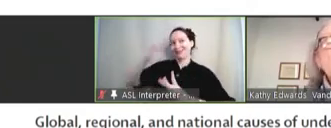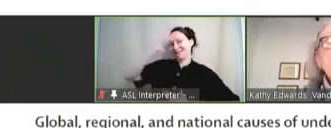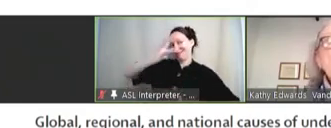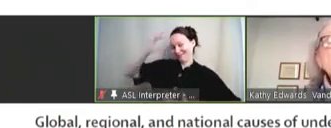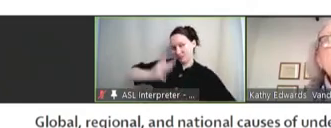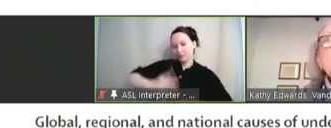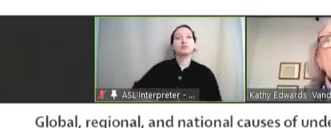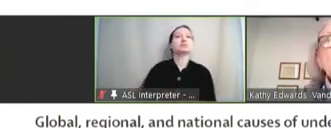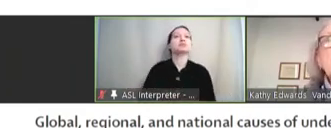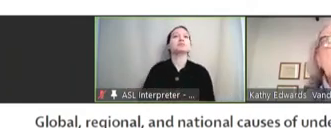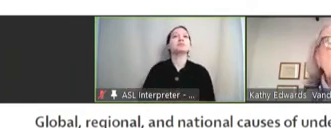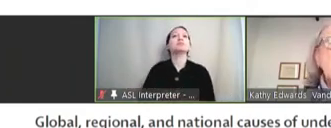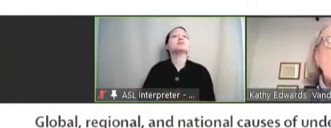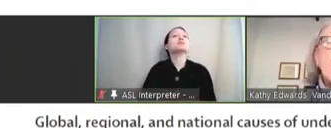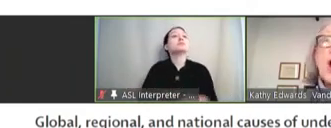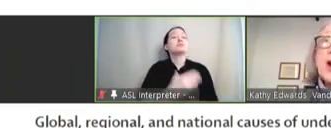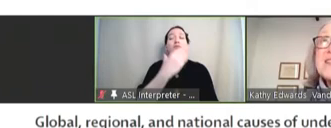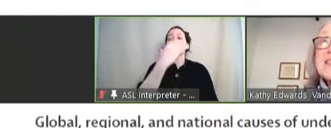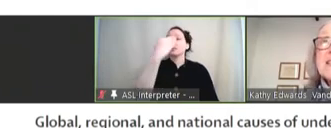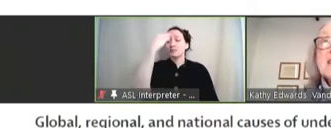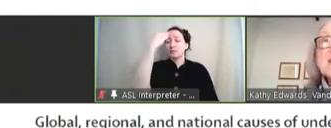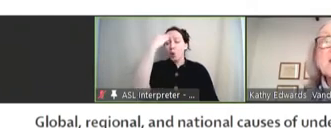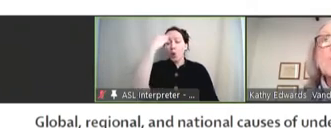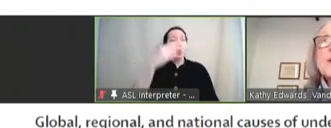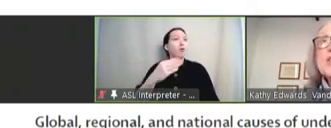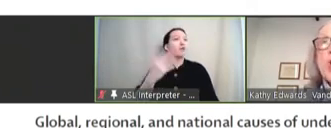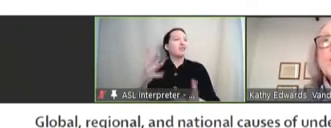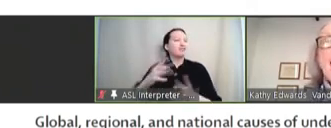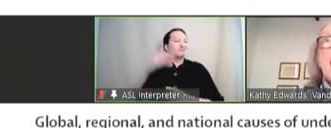We also know that there are diseases that we don't have